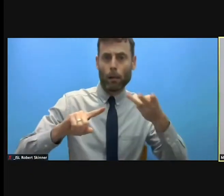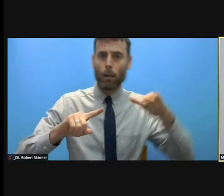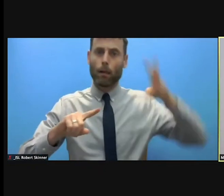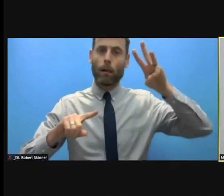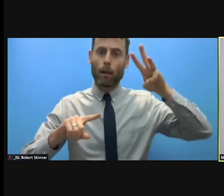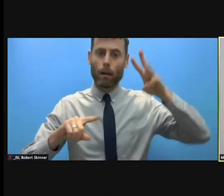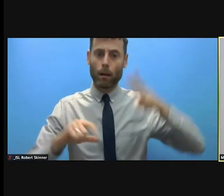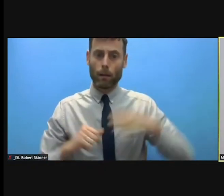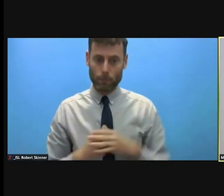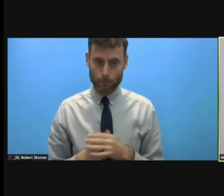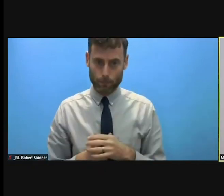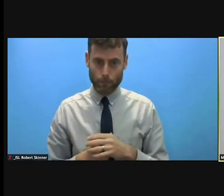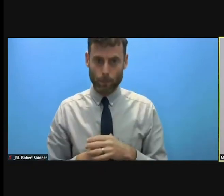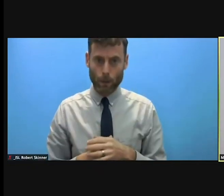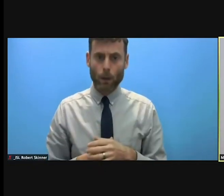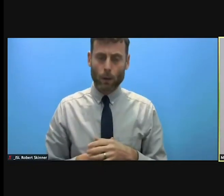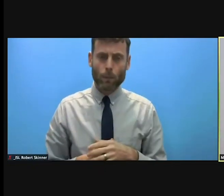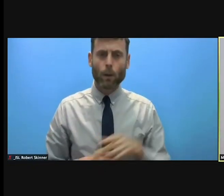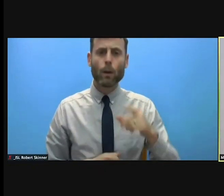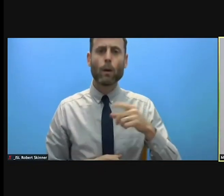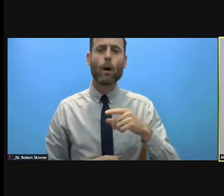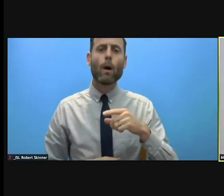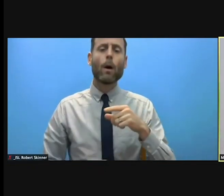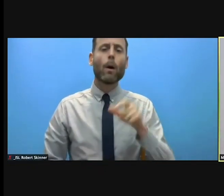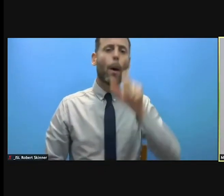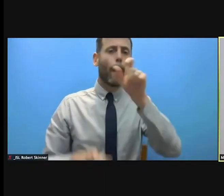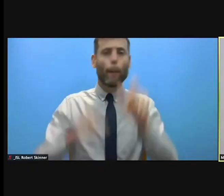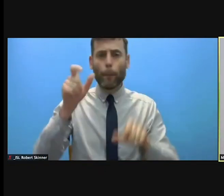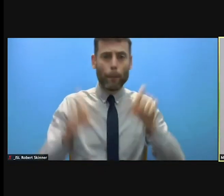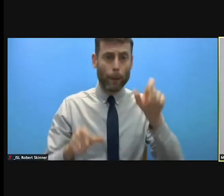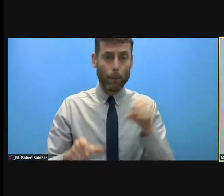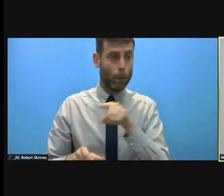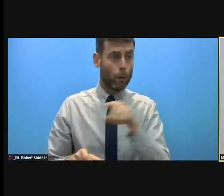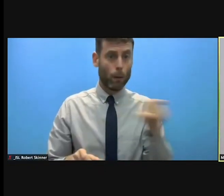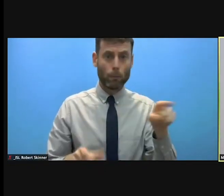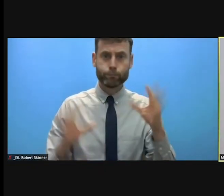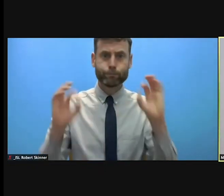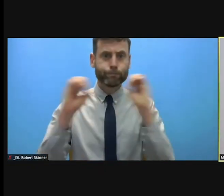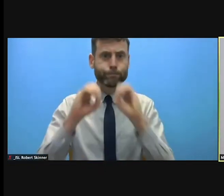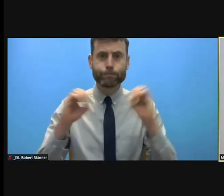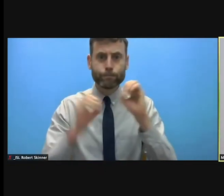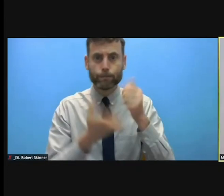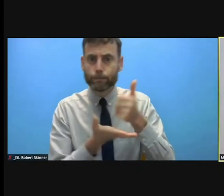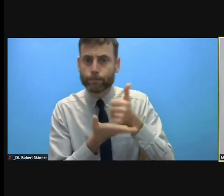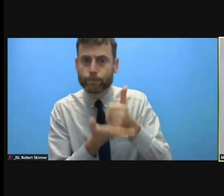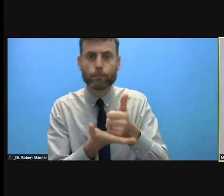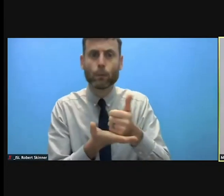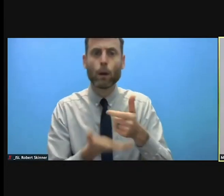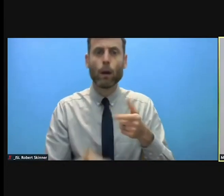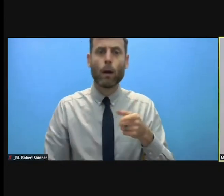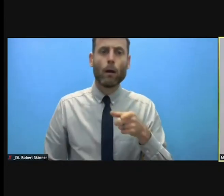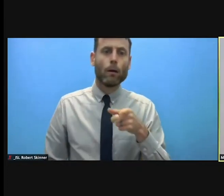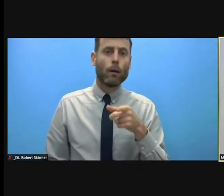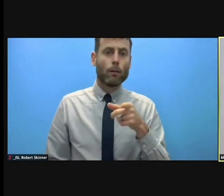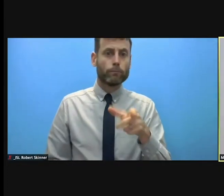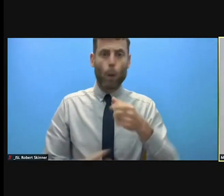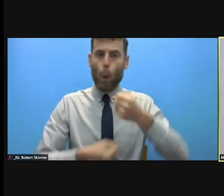pandemic in very different ways. Vulnerable people who often work in the informal sector and with no